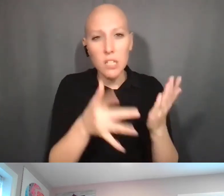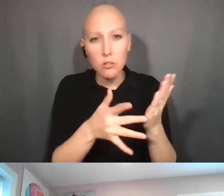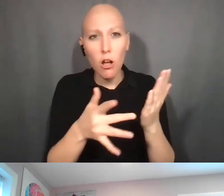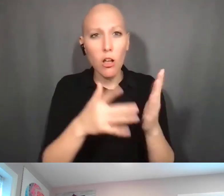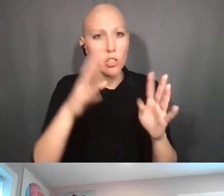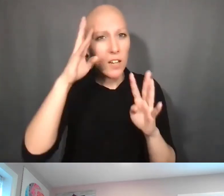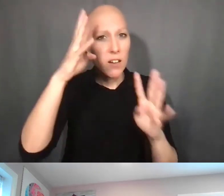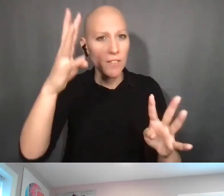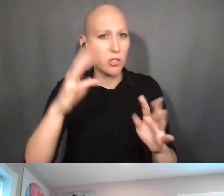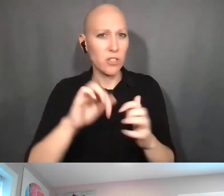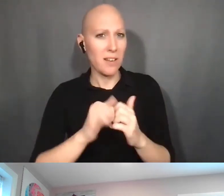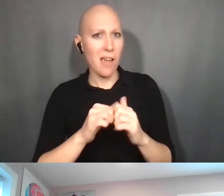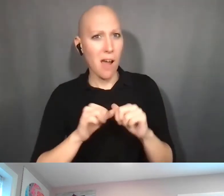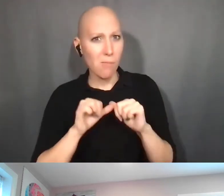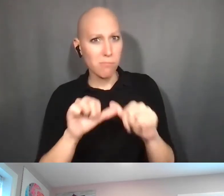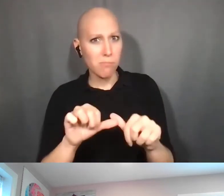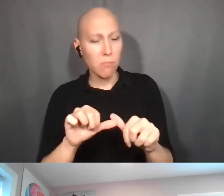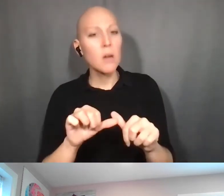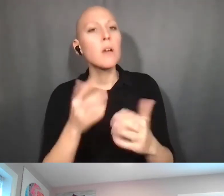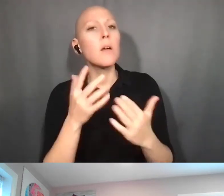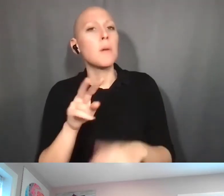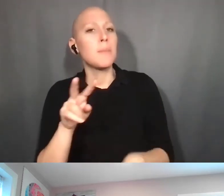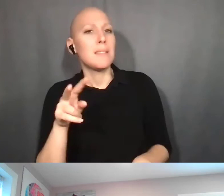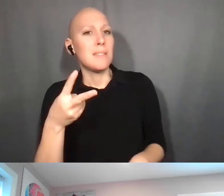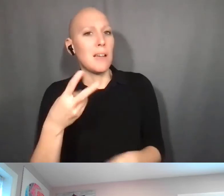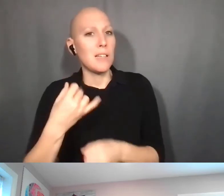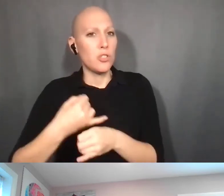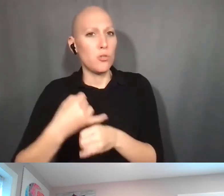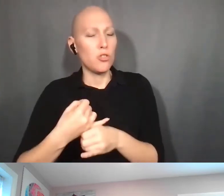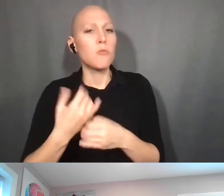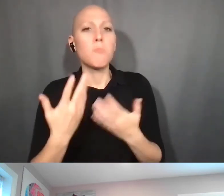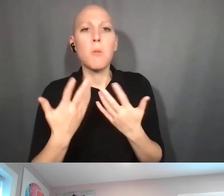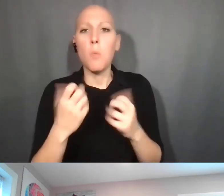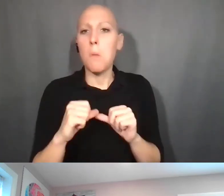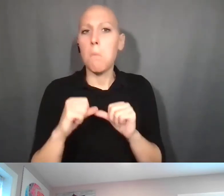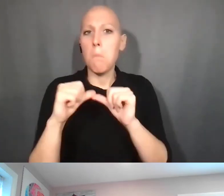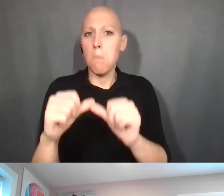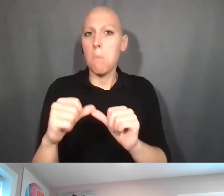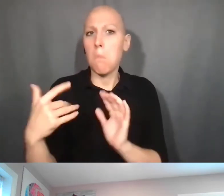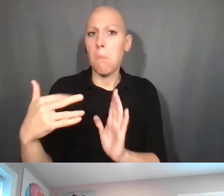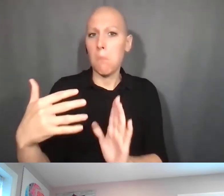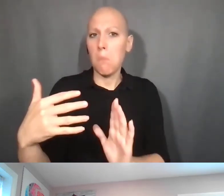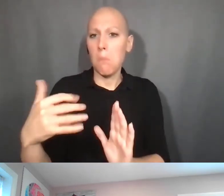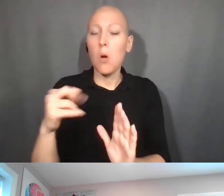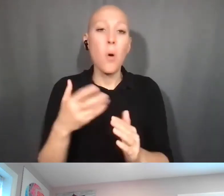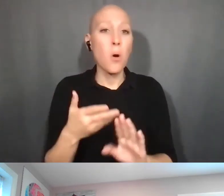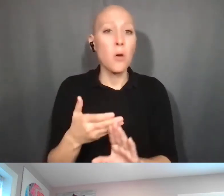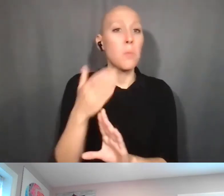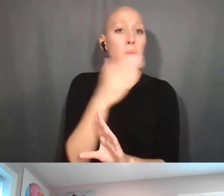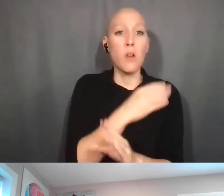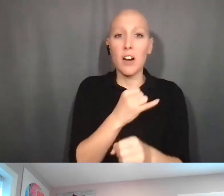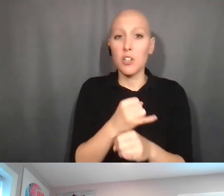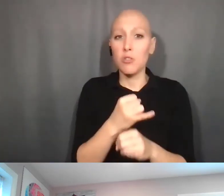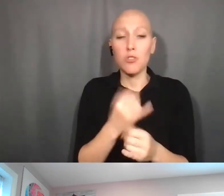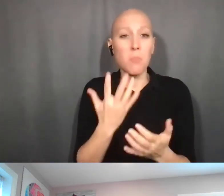a second institution may want to carry that forward or the prior institution may want to keep it because they have an existing portfolio.